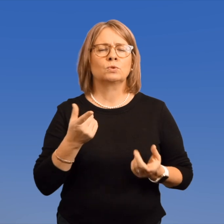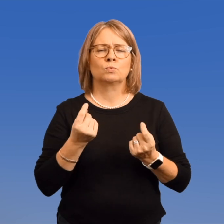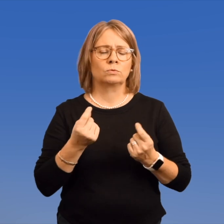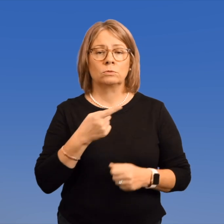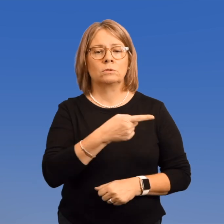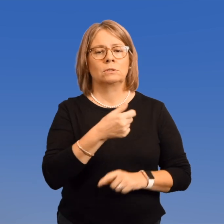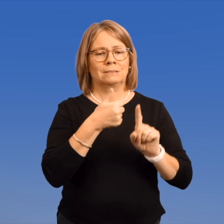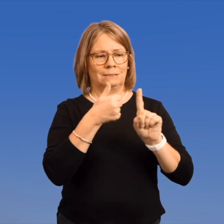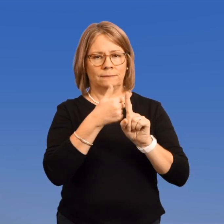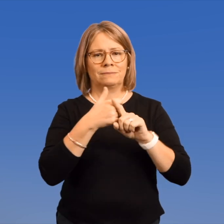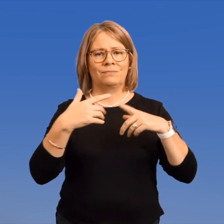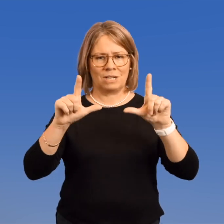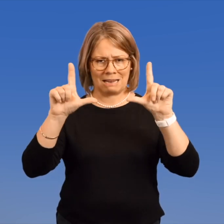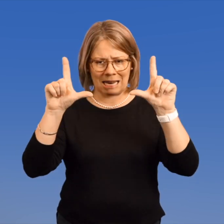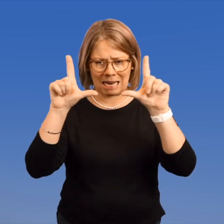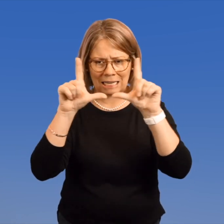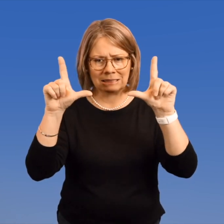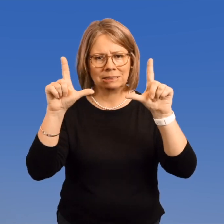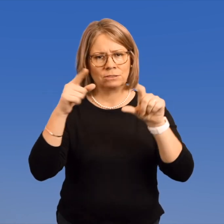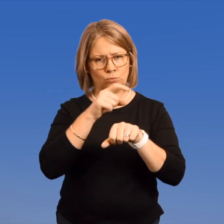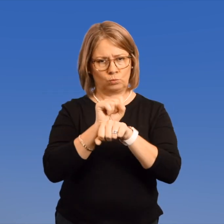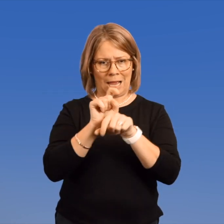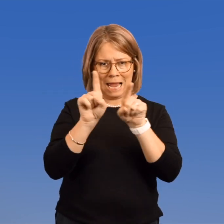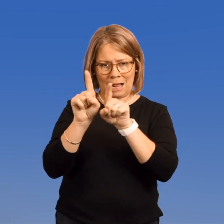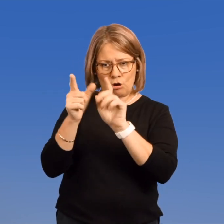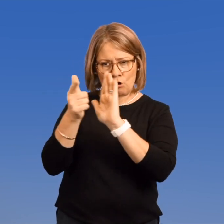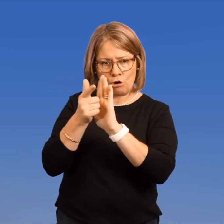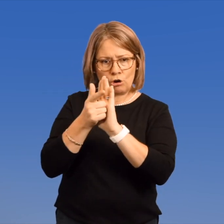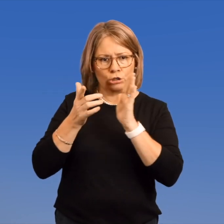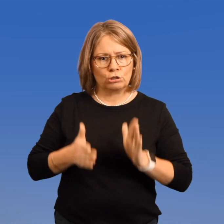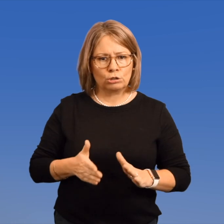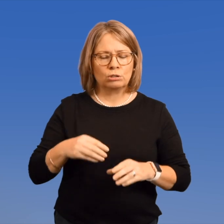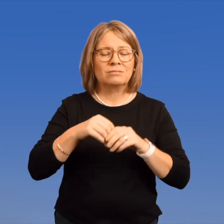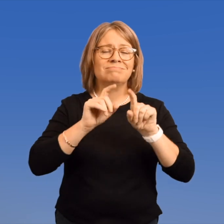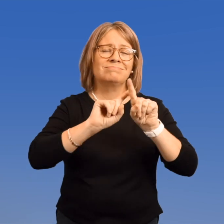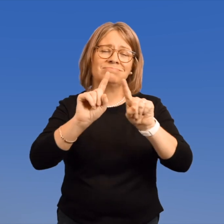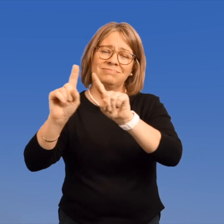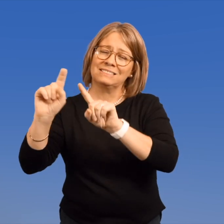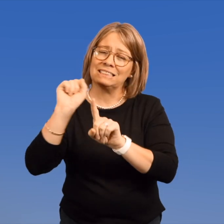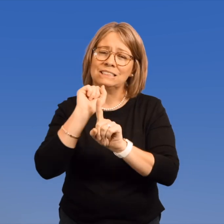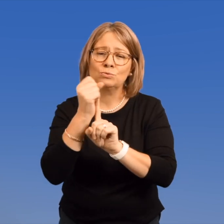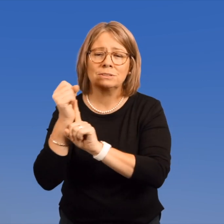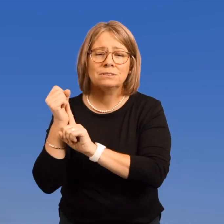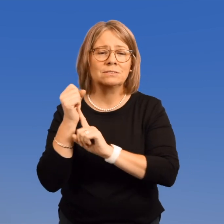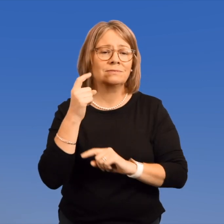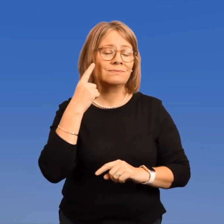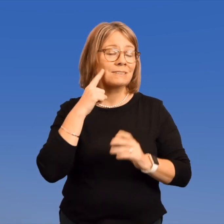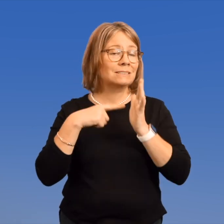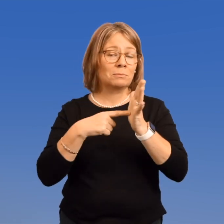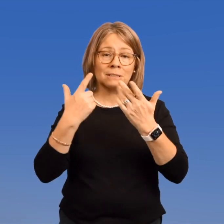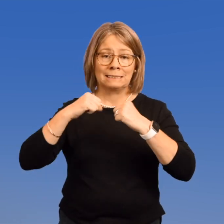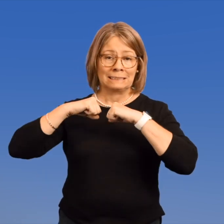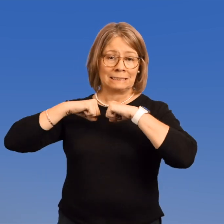Someone who is licensed to work as a lawyer in many different types of situations